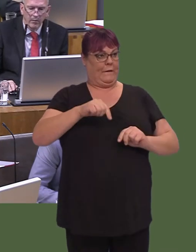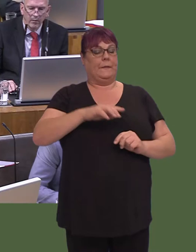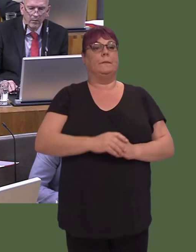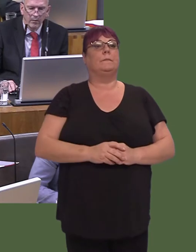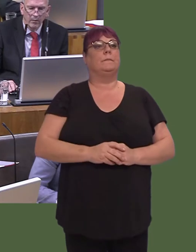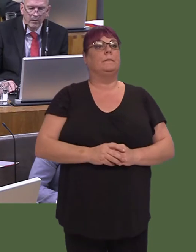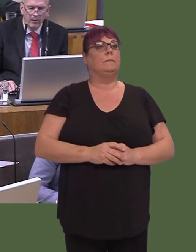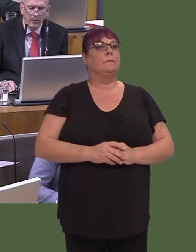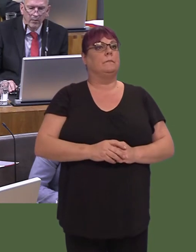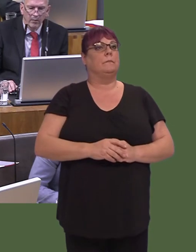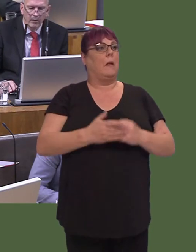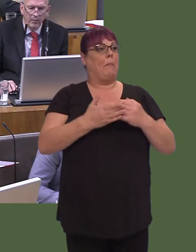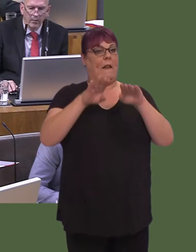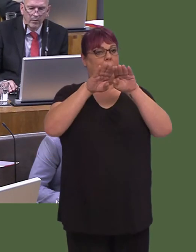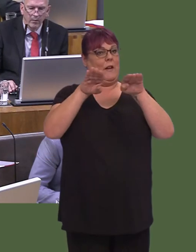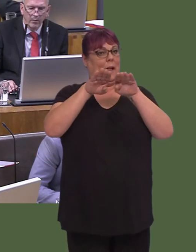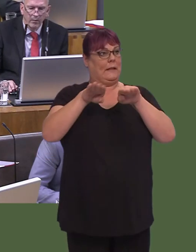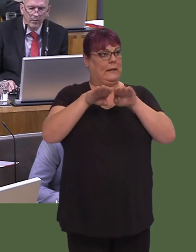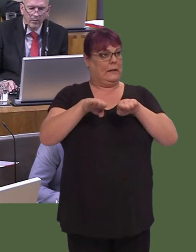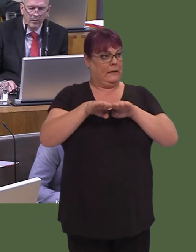Ac yn enwedig gydag ail gartrefóbeth yw ail gartref?